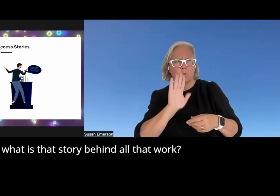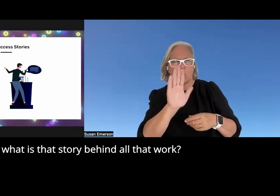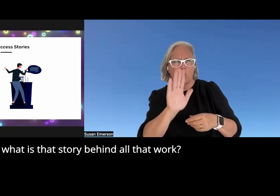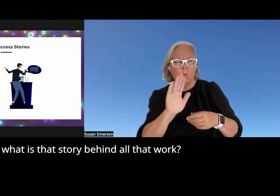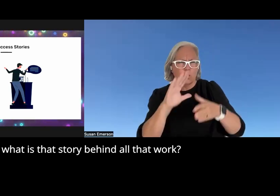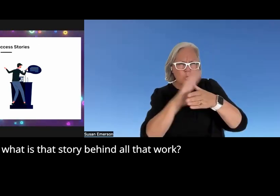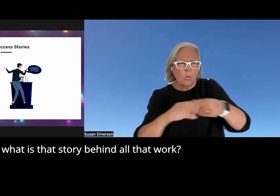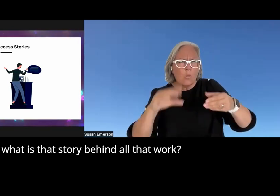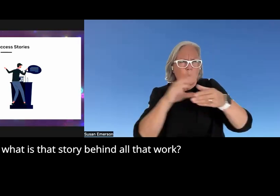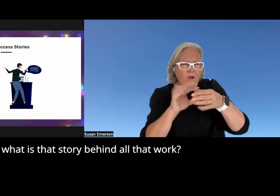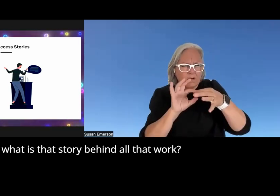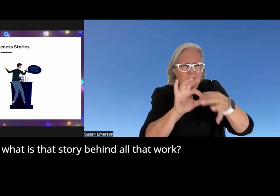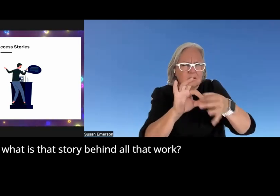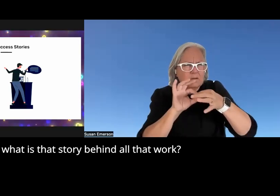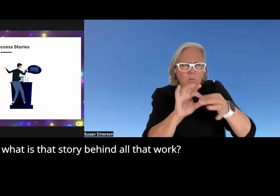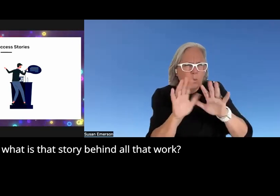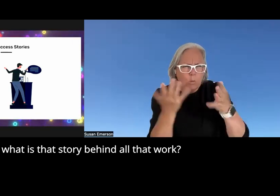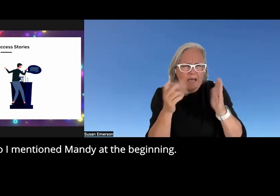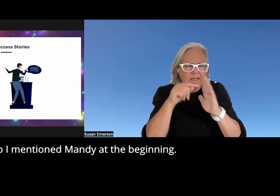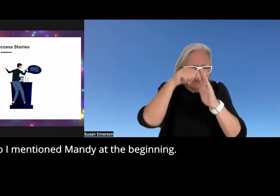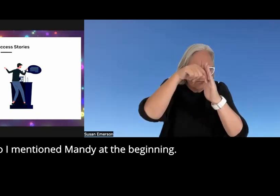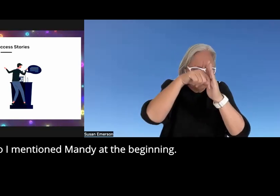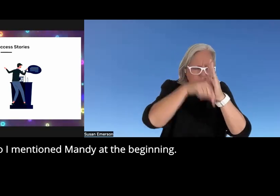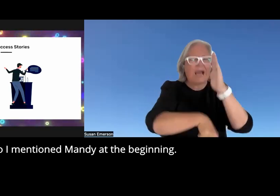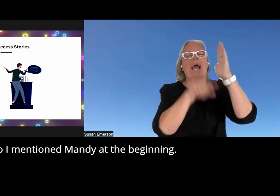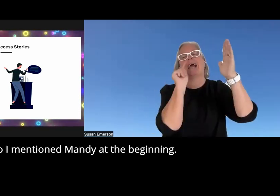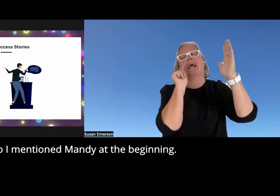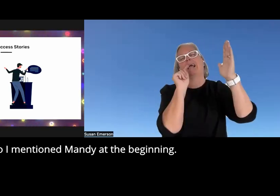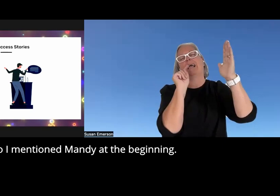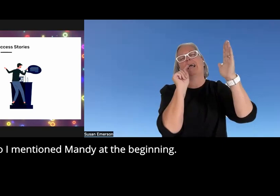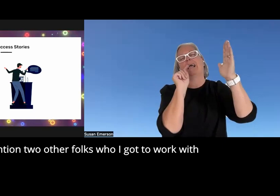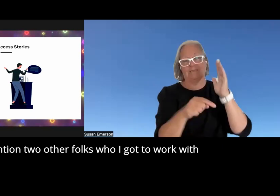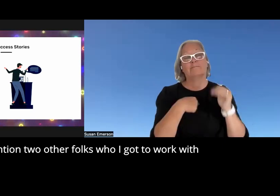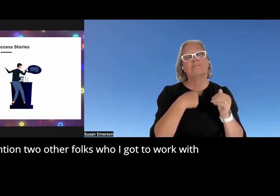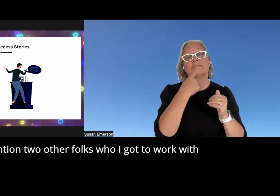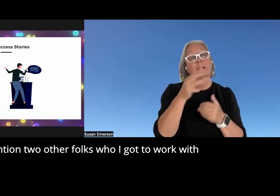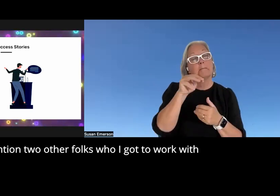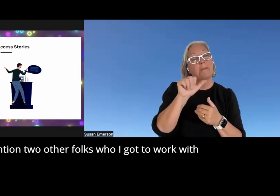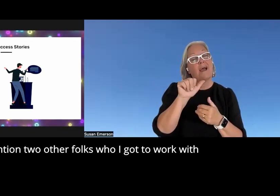story behind all that work so I mentioned Mandy at the beginning I'll mention two other folks who